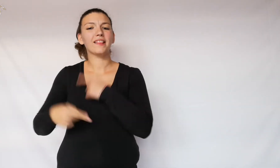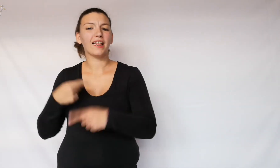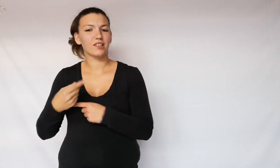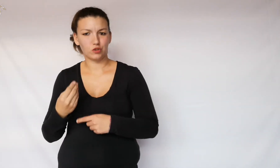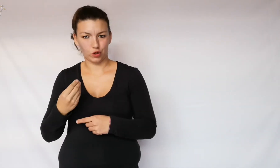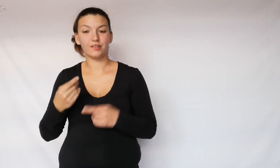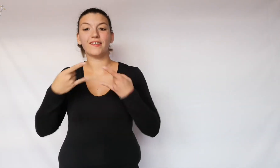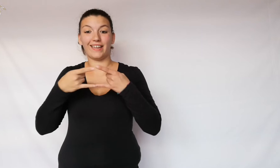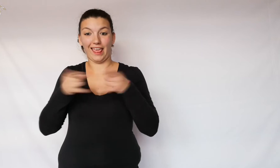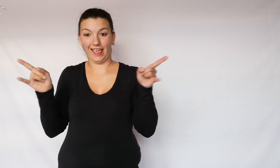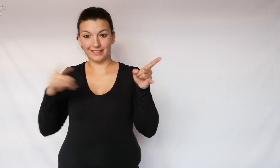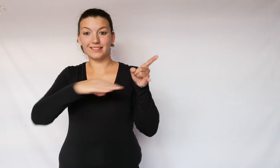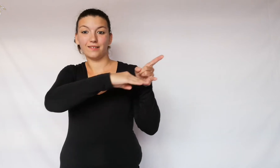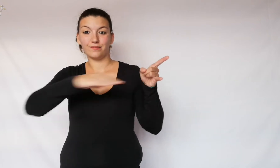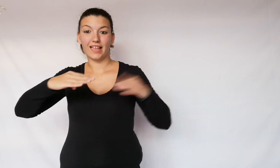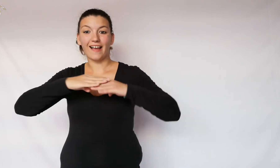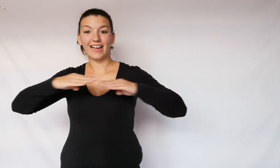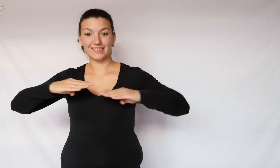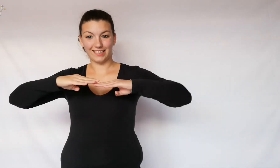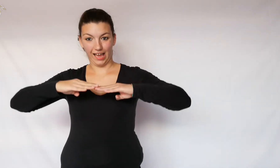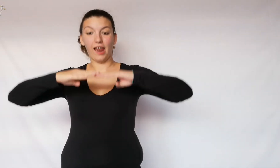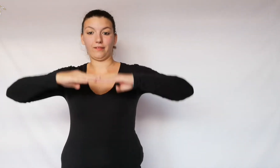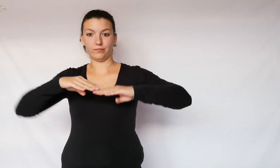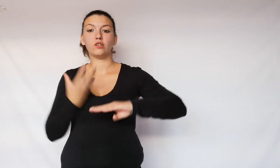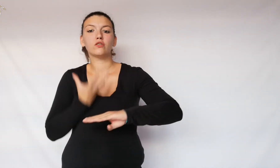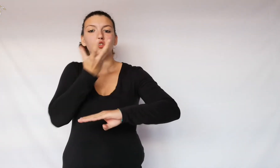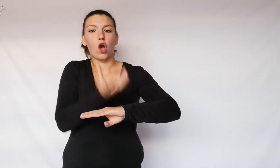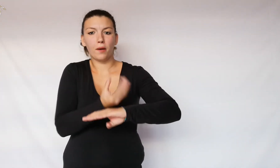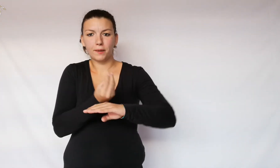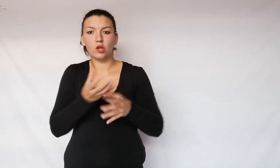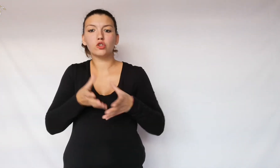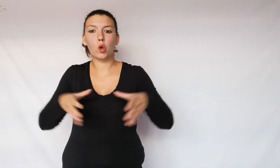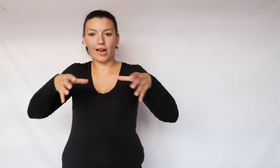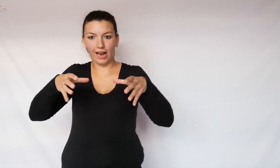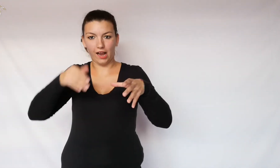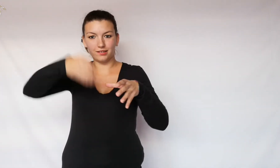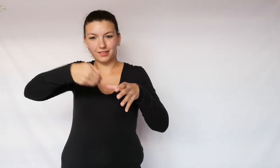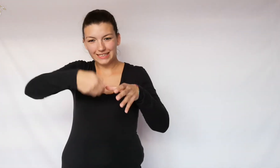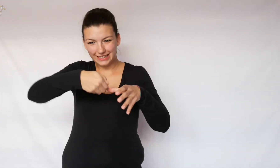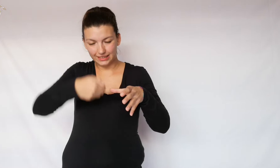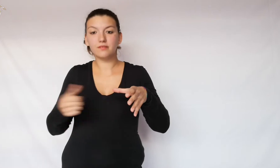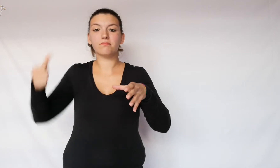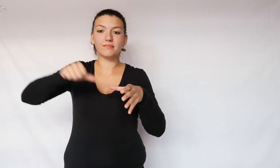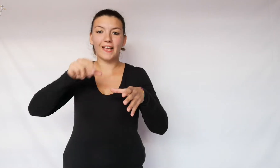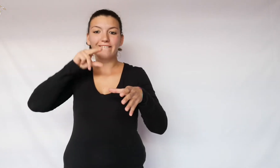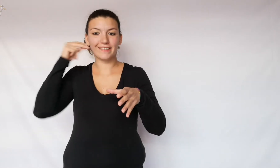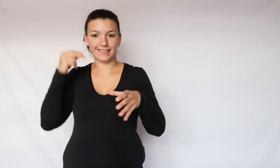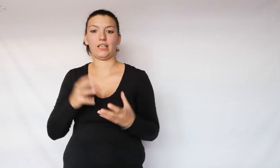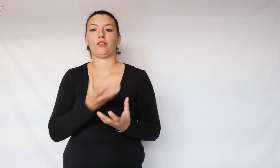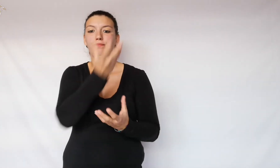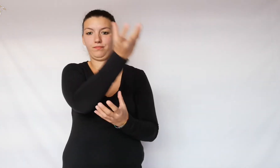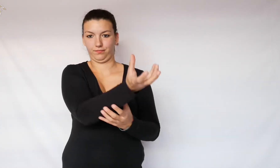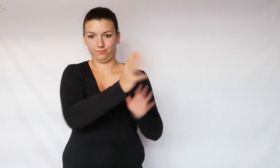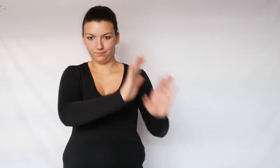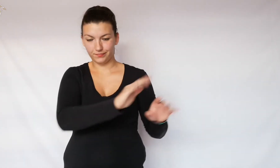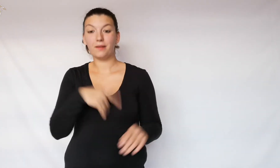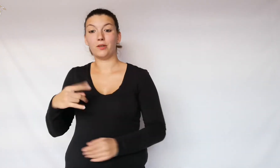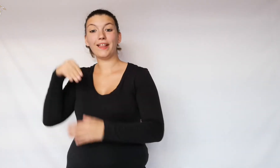there is the custom of putting a pumpkin already hollowed out and full of wine on the windowsill.